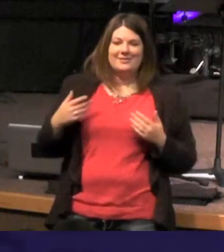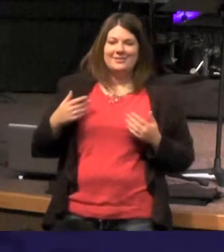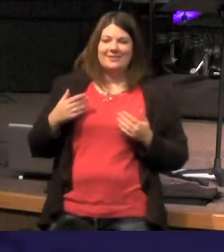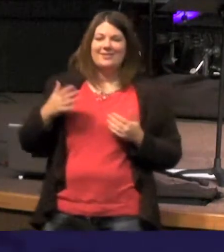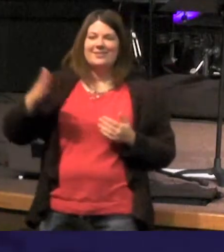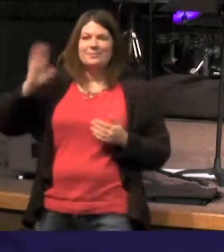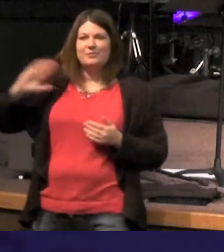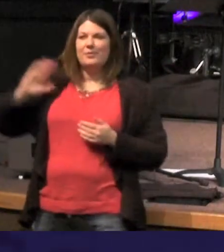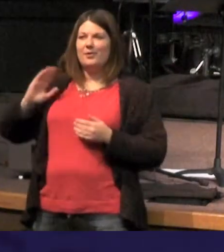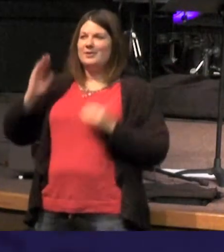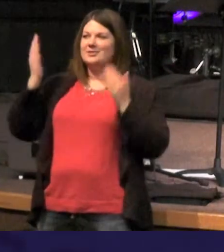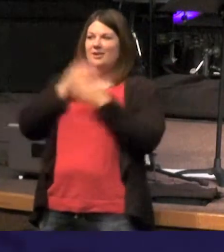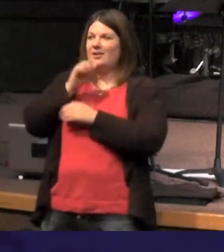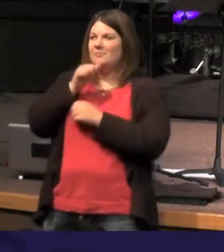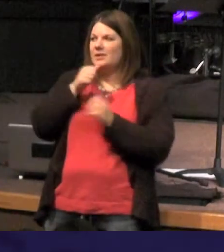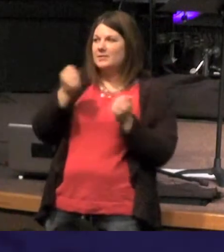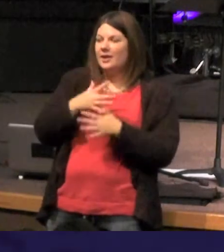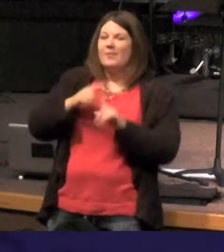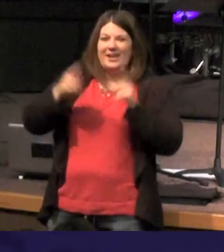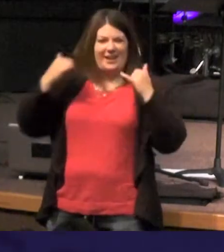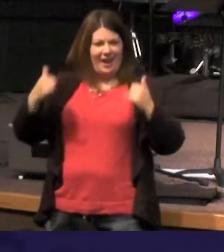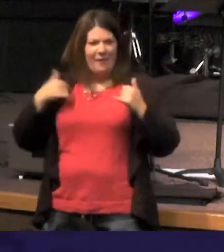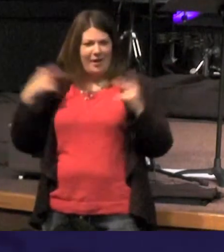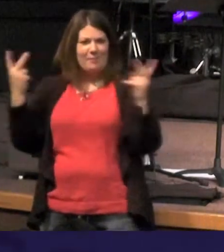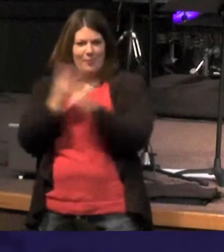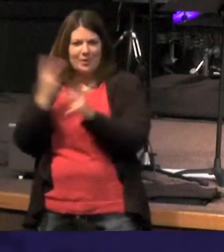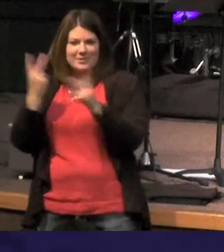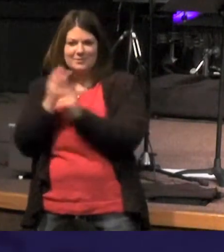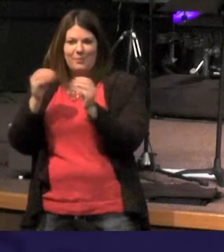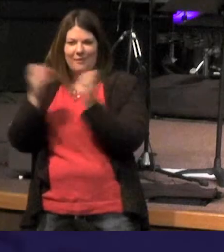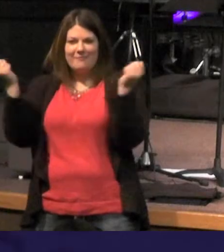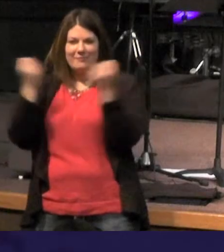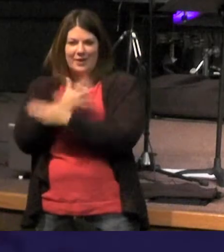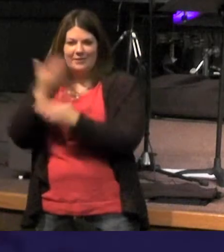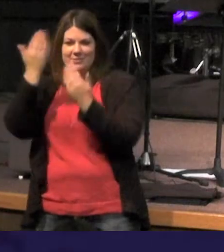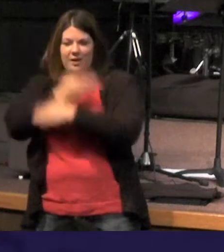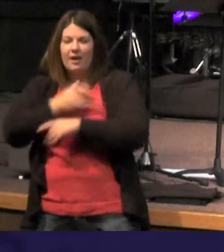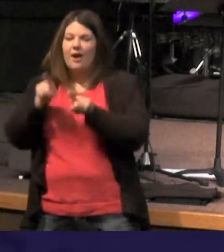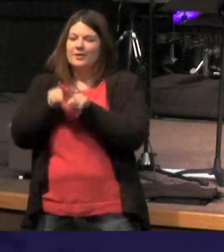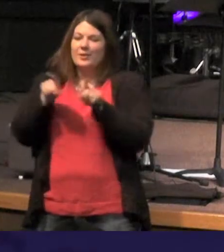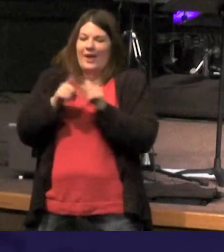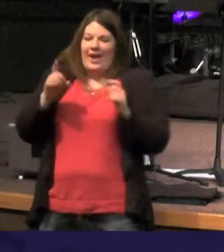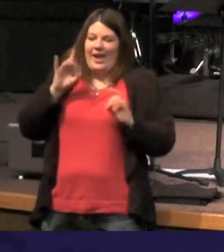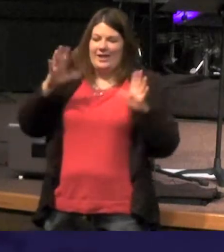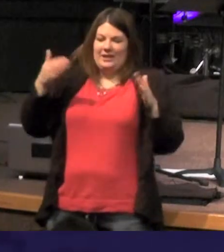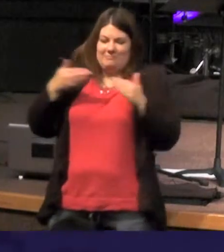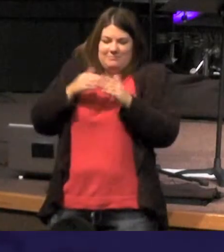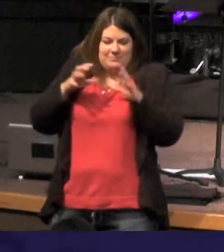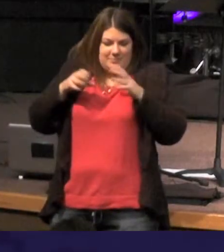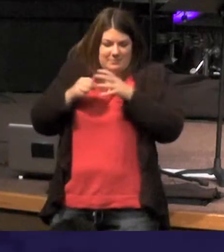I don't know there's something - I'm not only get more for the dark I'm also claustrophobic and those two things together